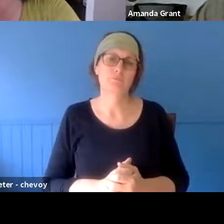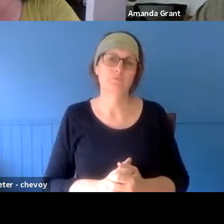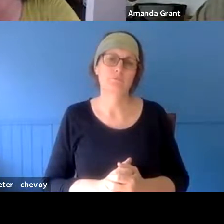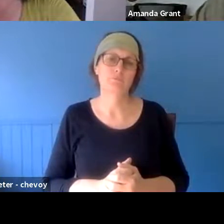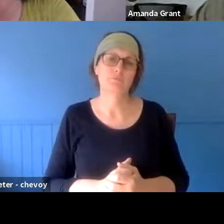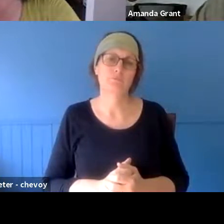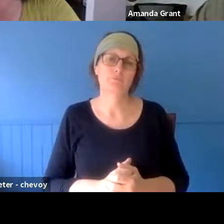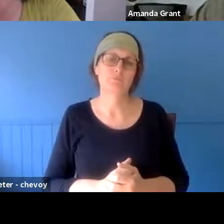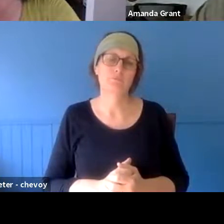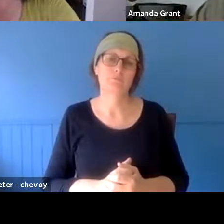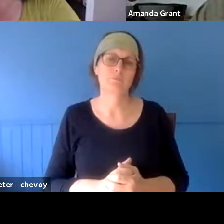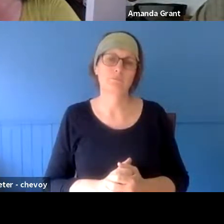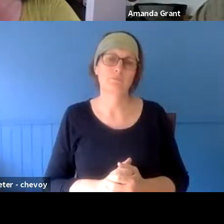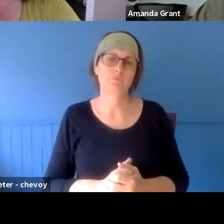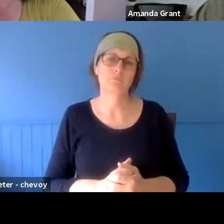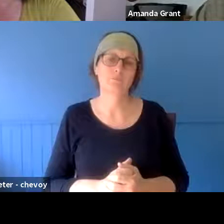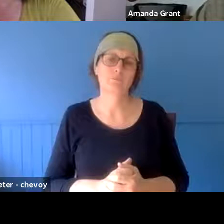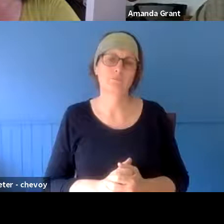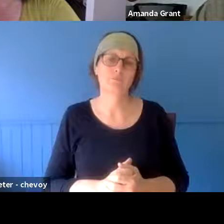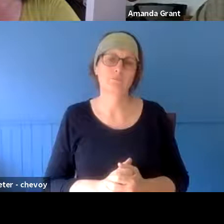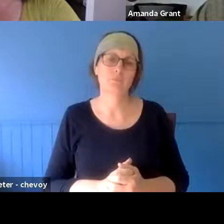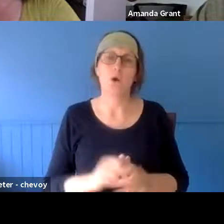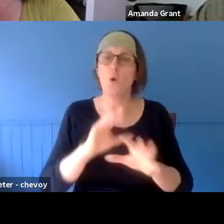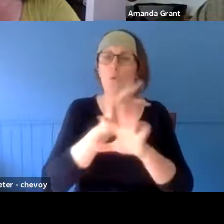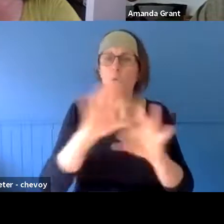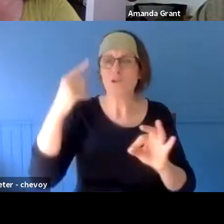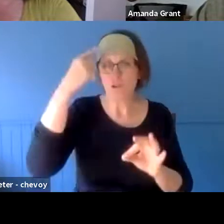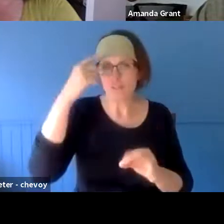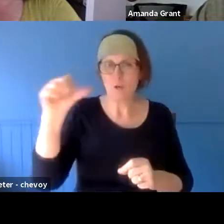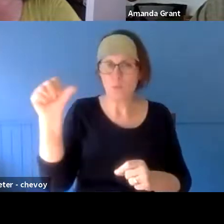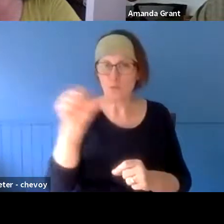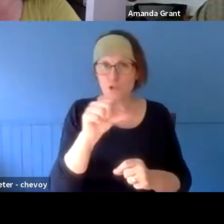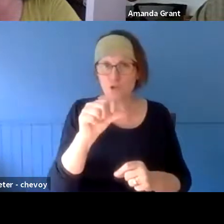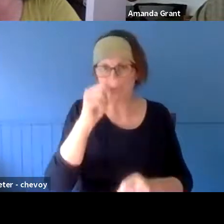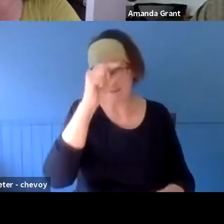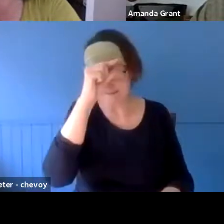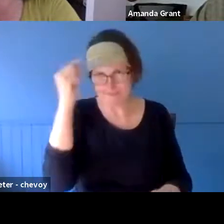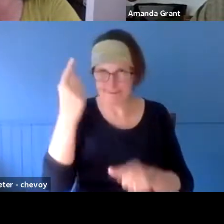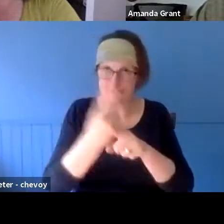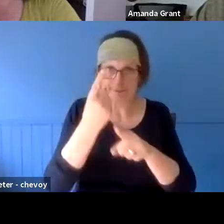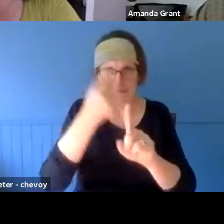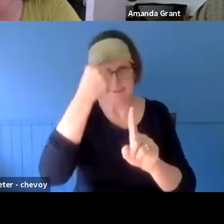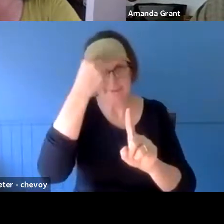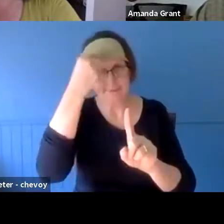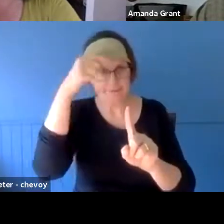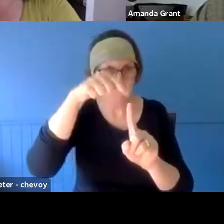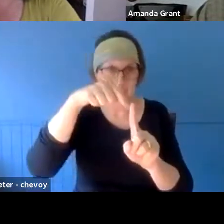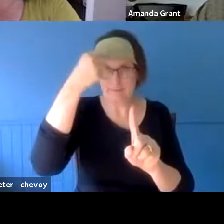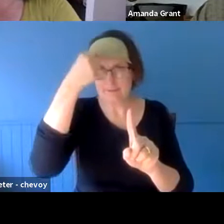dwelling on it, and I'm sure the rest of you on the panel would have come across this. A lot of people just won't talk about the fire. They